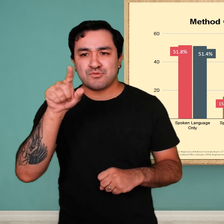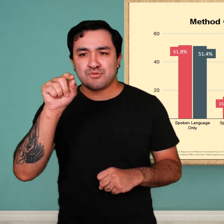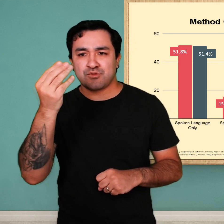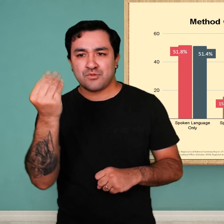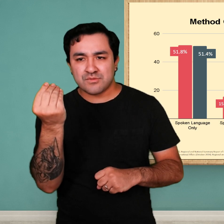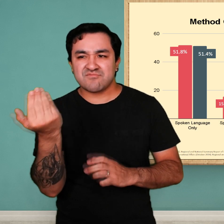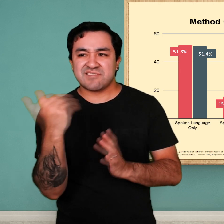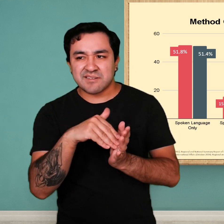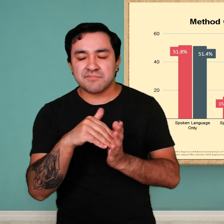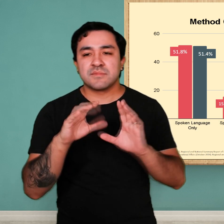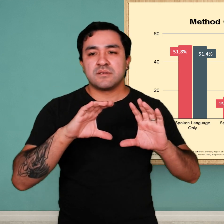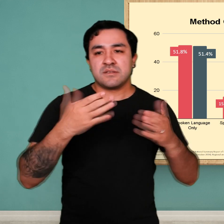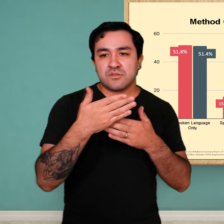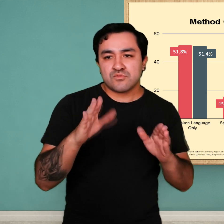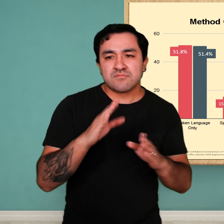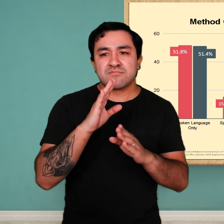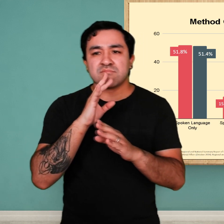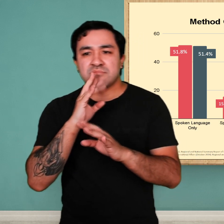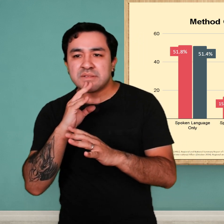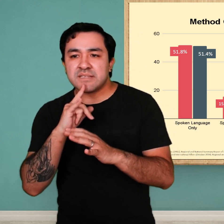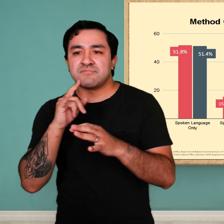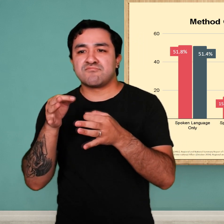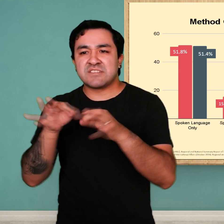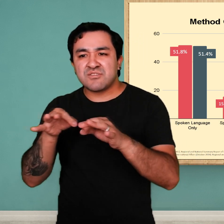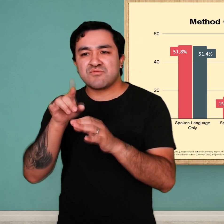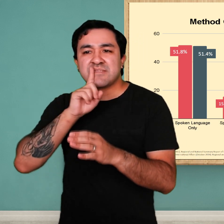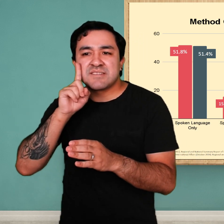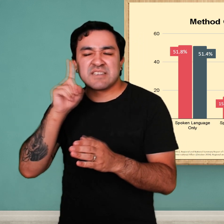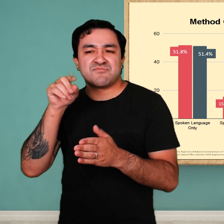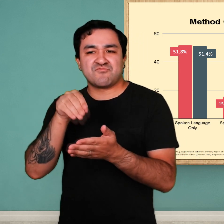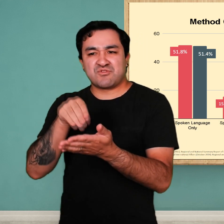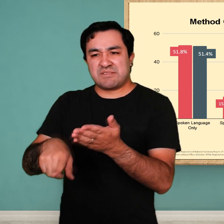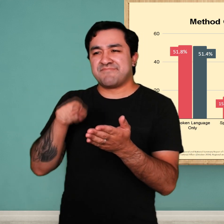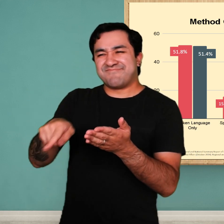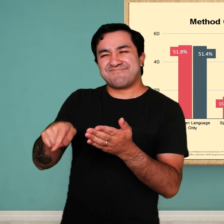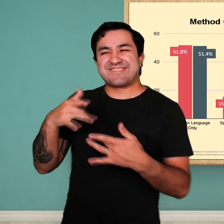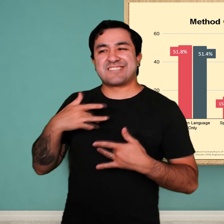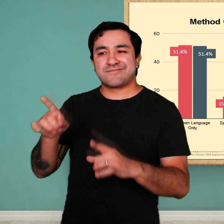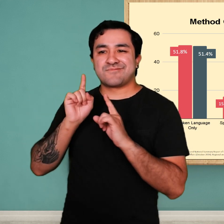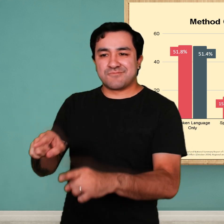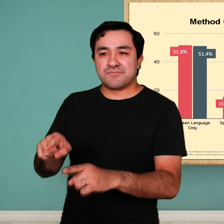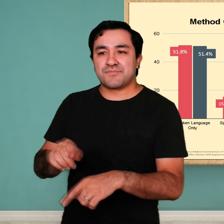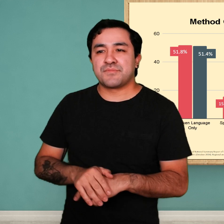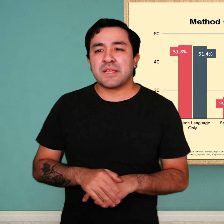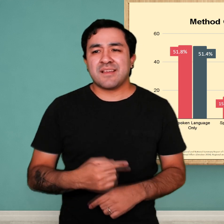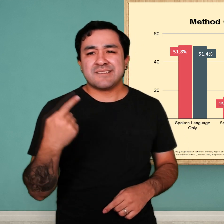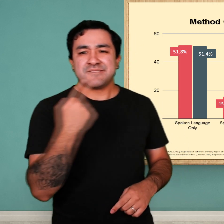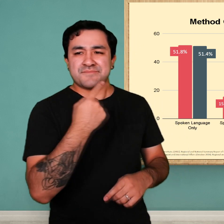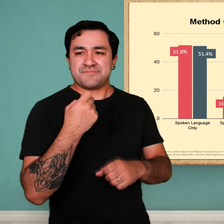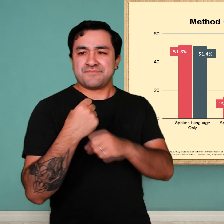there have been some changes between the two collection years. From 2011 - 2014,